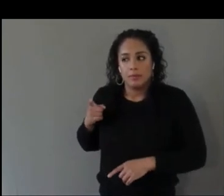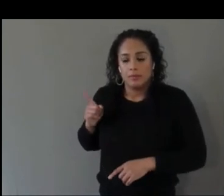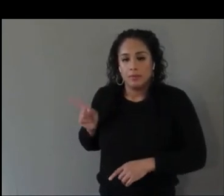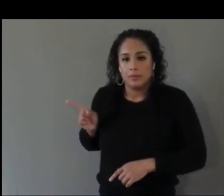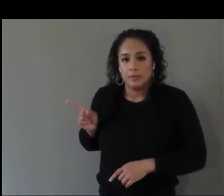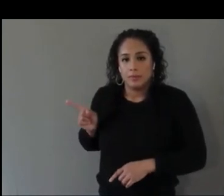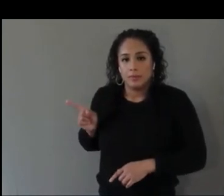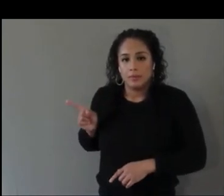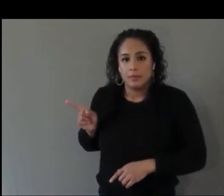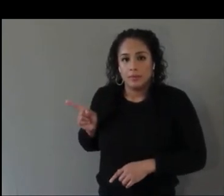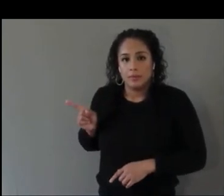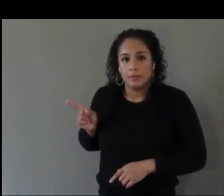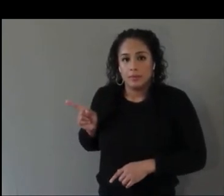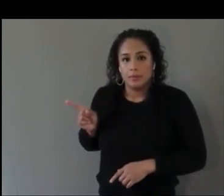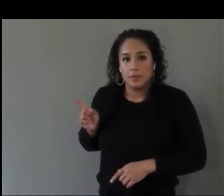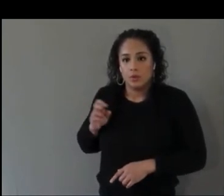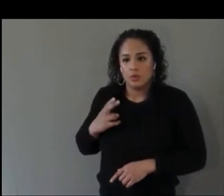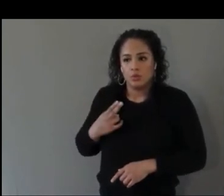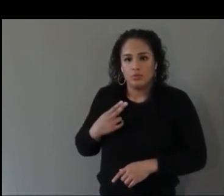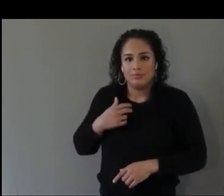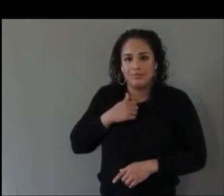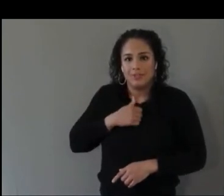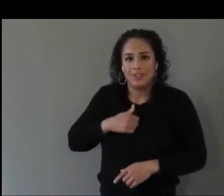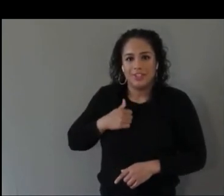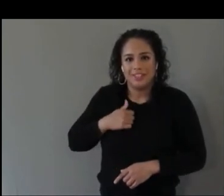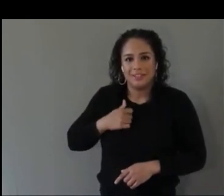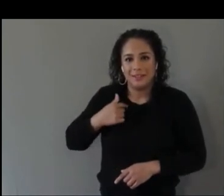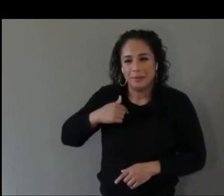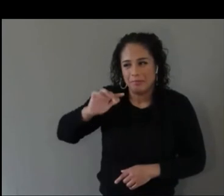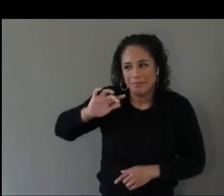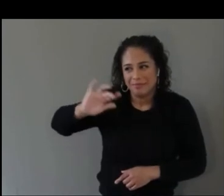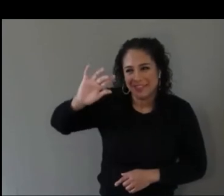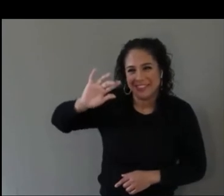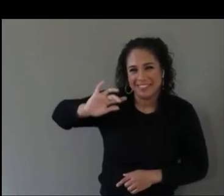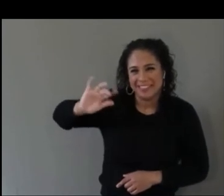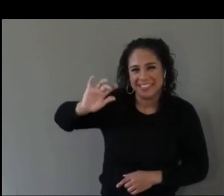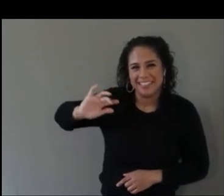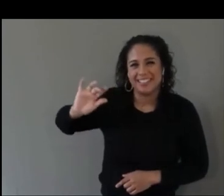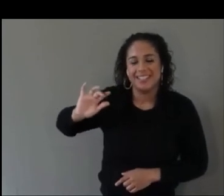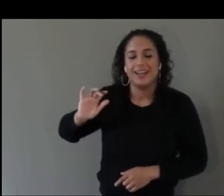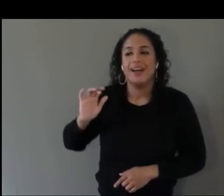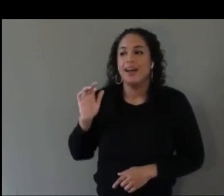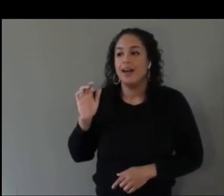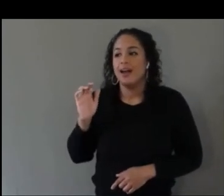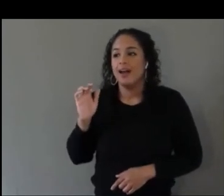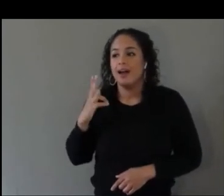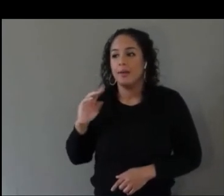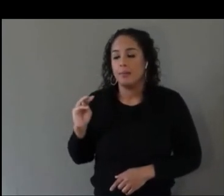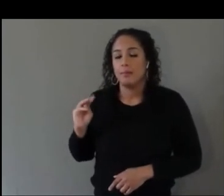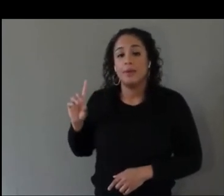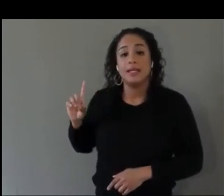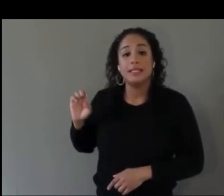Scrolling through. From Deb.